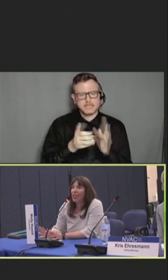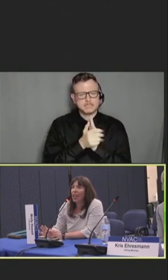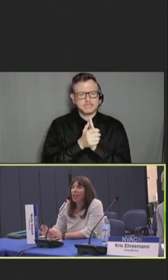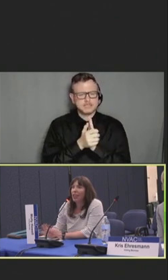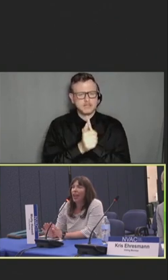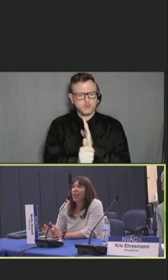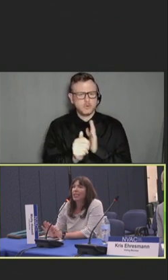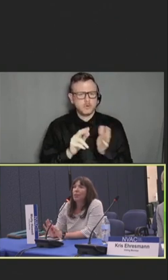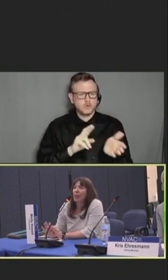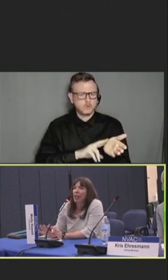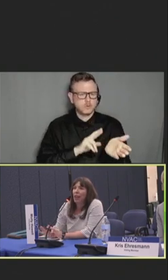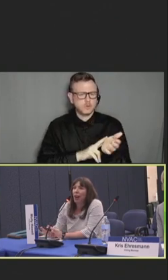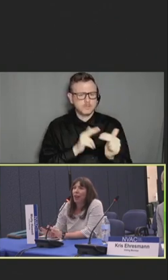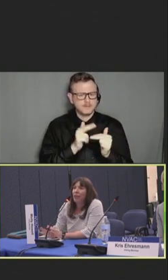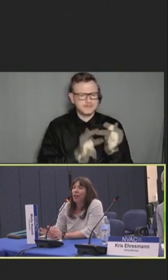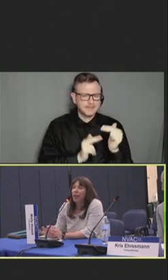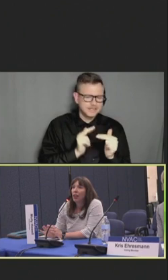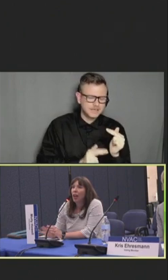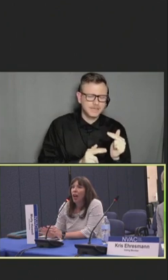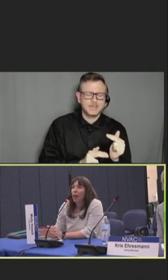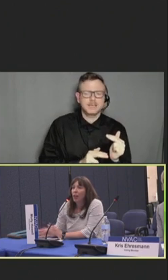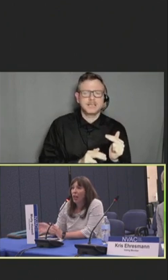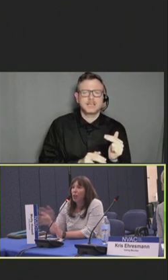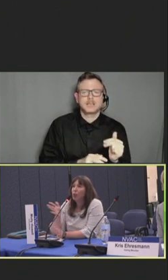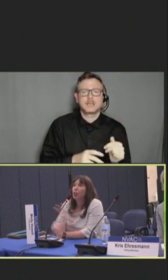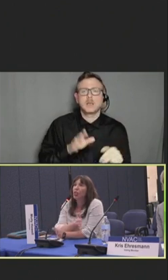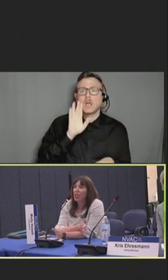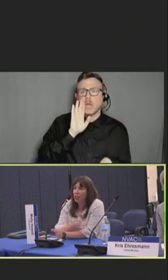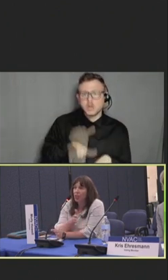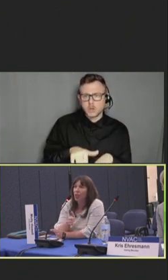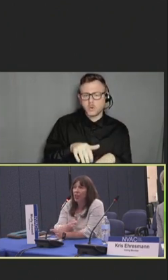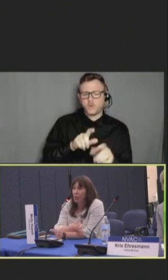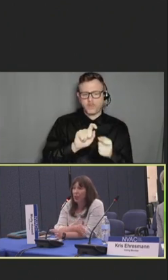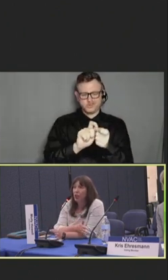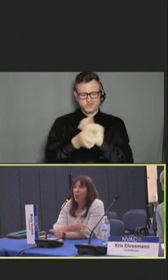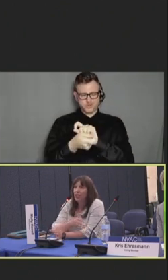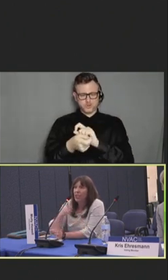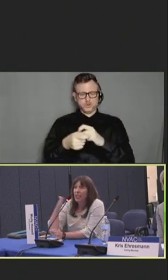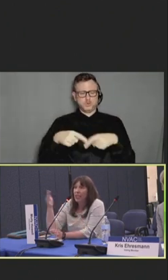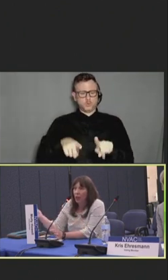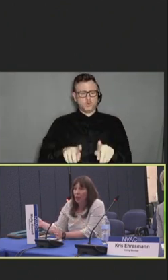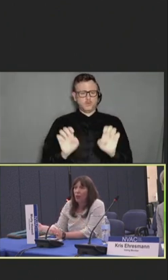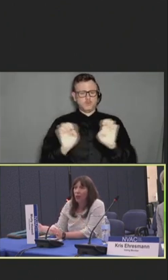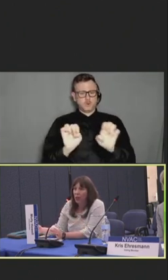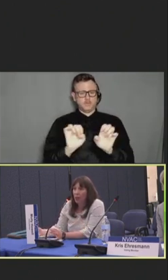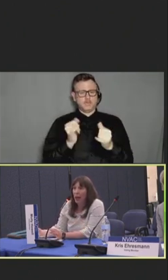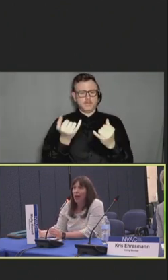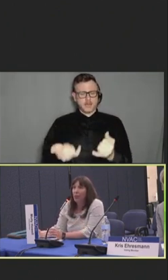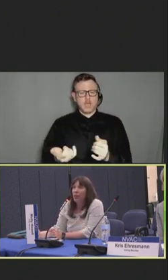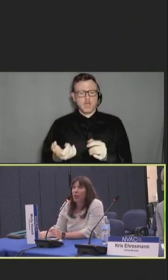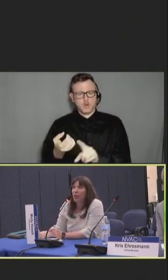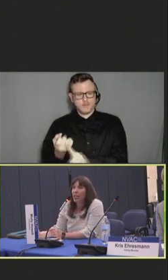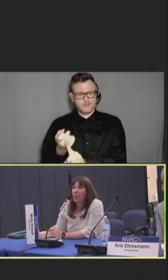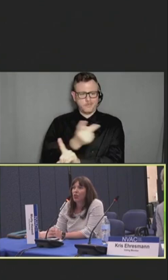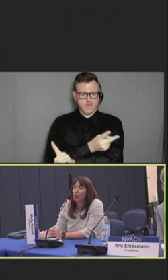And I guess I'm thinking of, I know there were changes during the emergency and now that's reverting back my understanding in July.